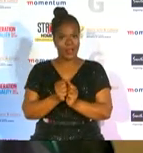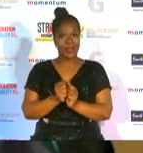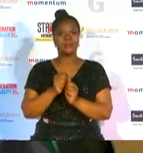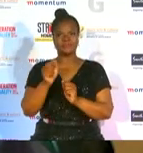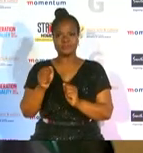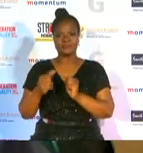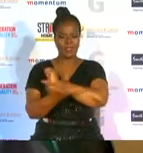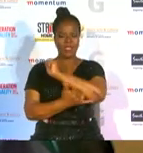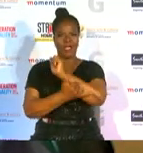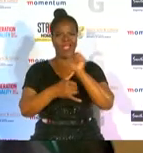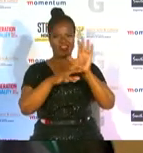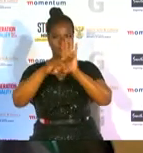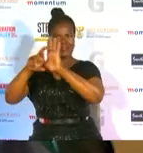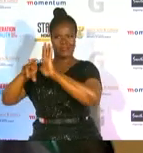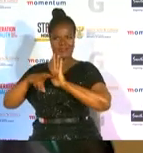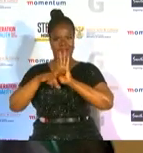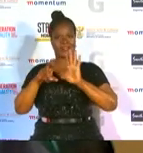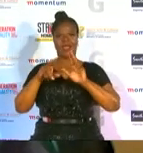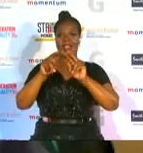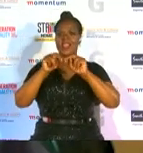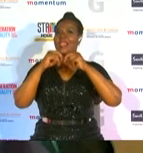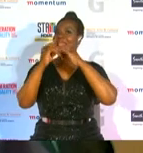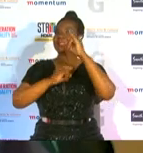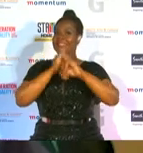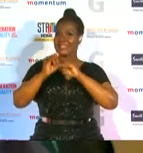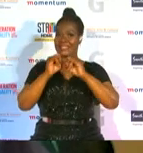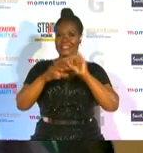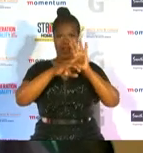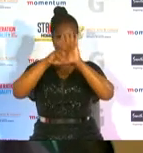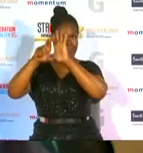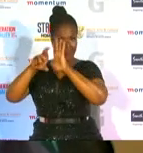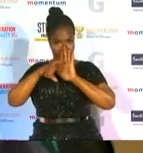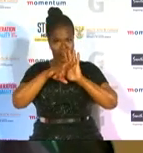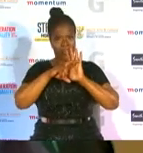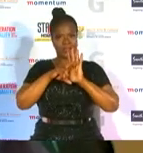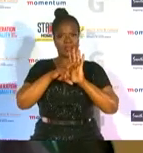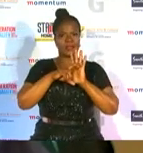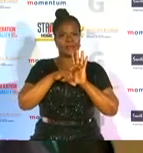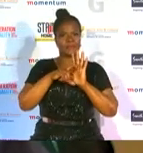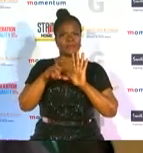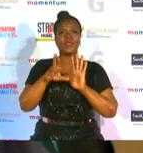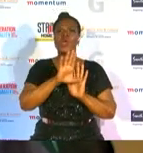international visibility and reputation not attained in other areas of social